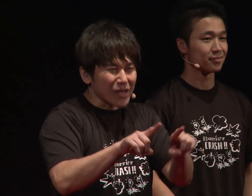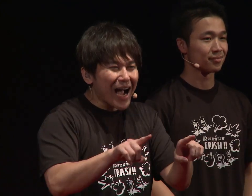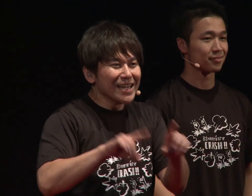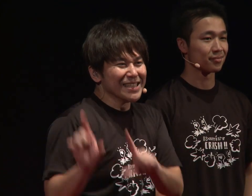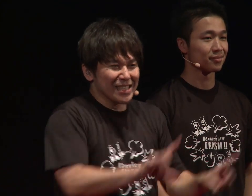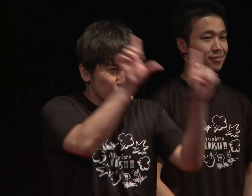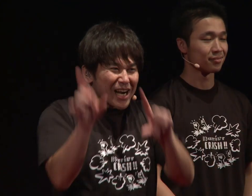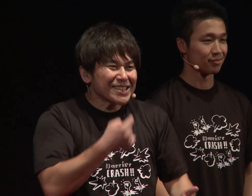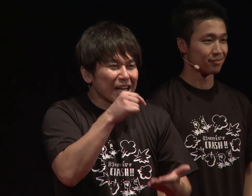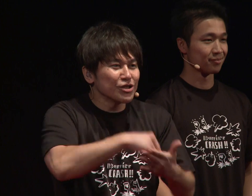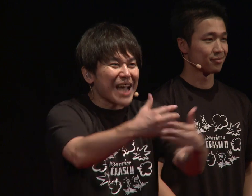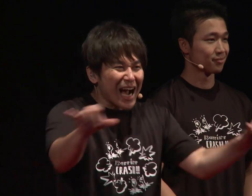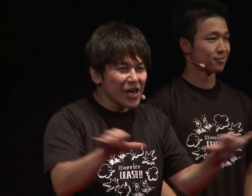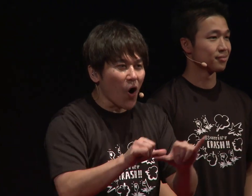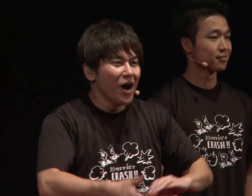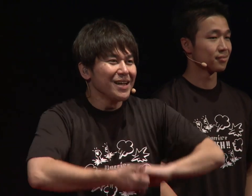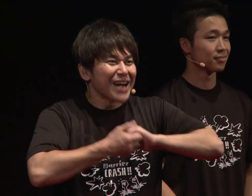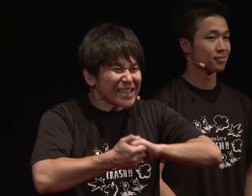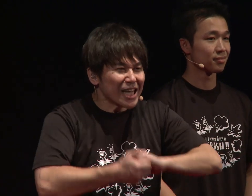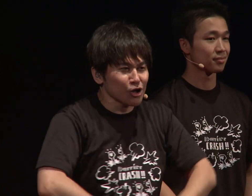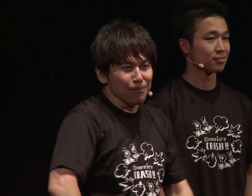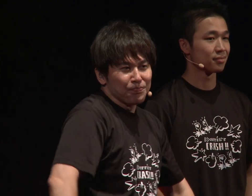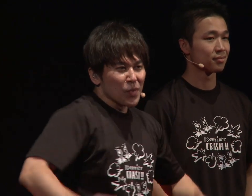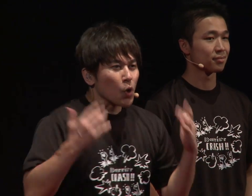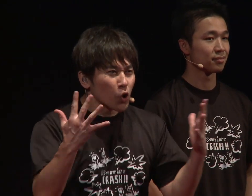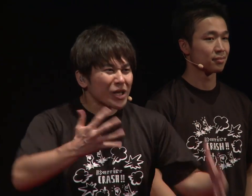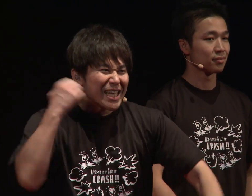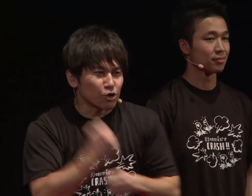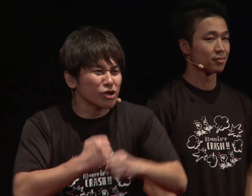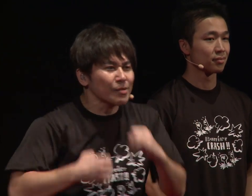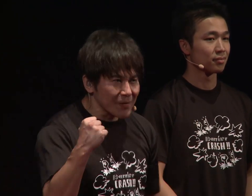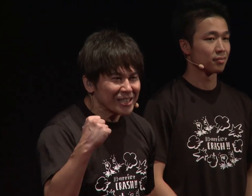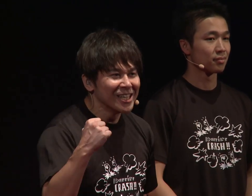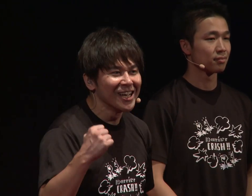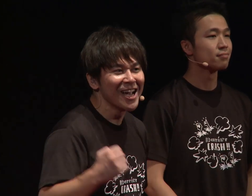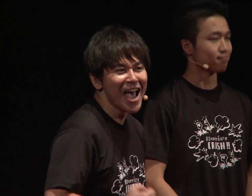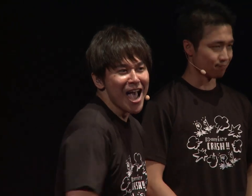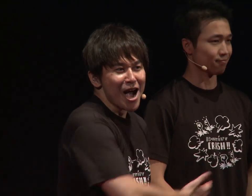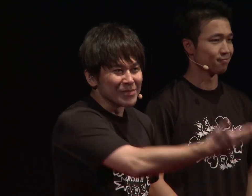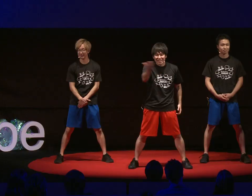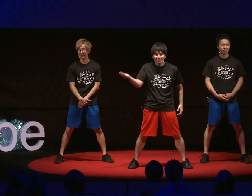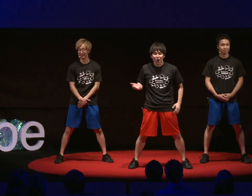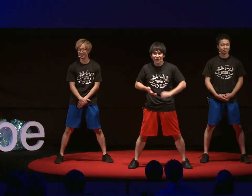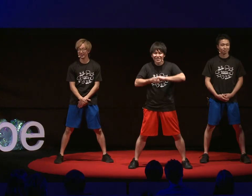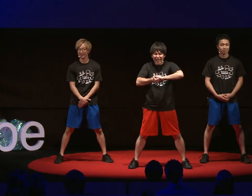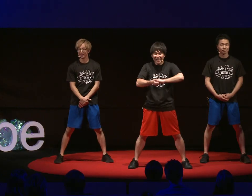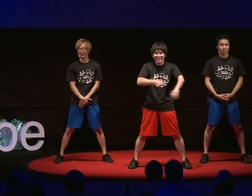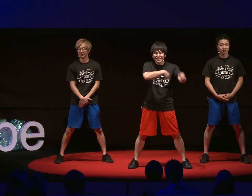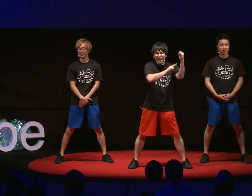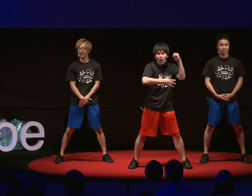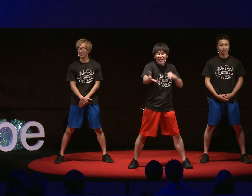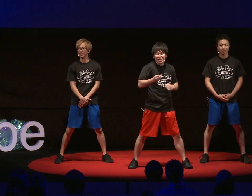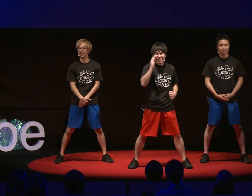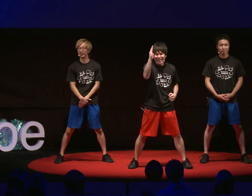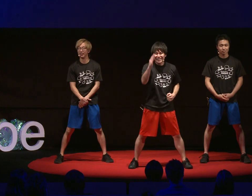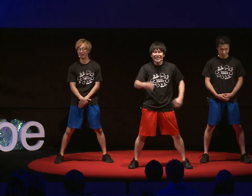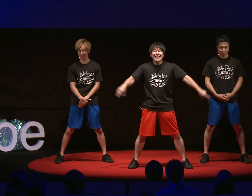I will help create a livable society for everyone with these hands! You guys can help out too!